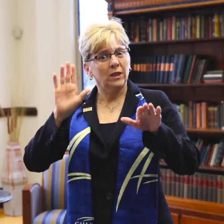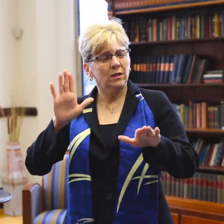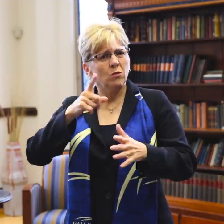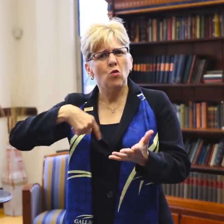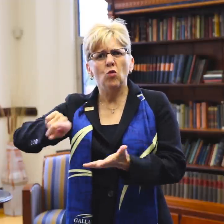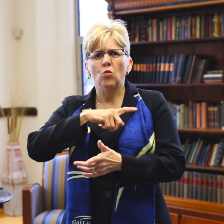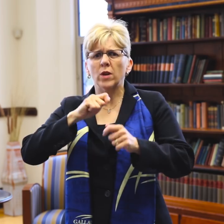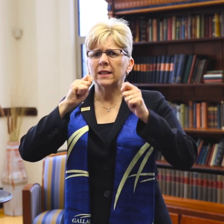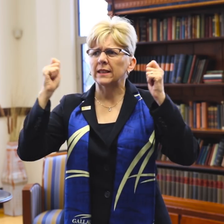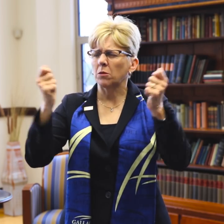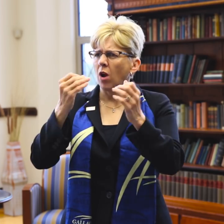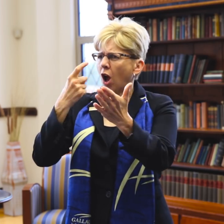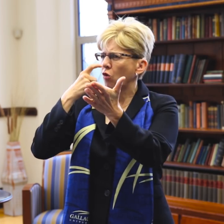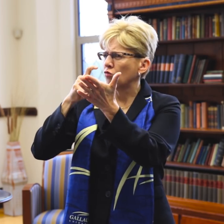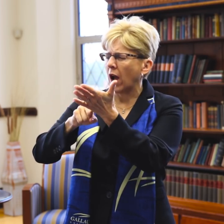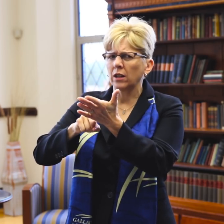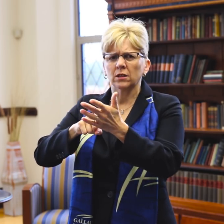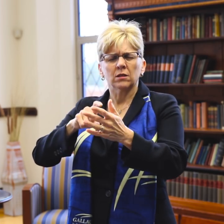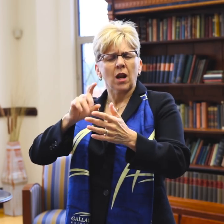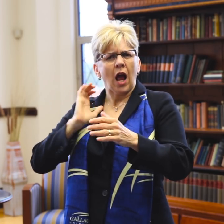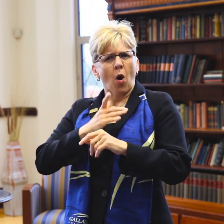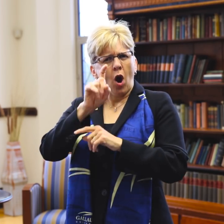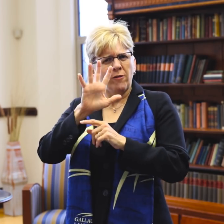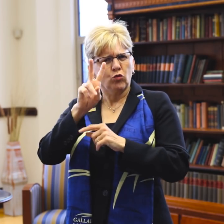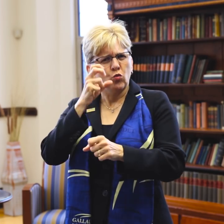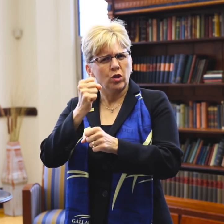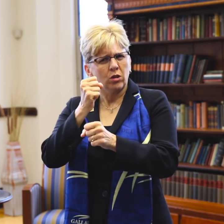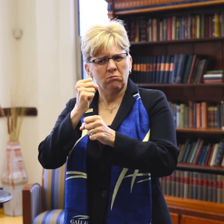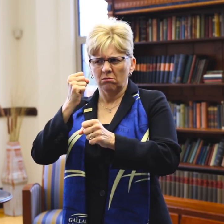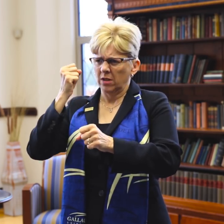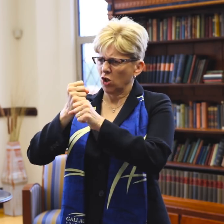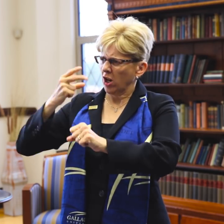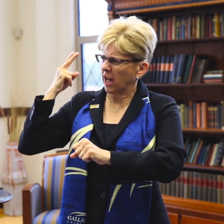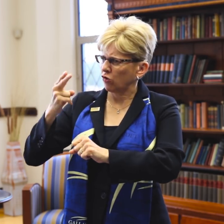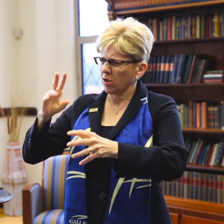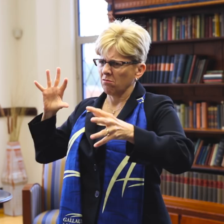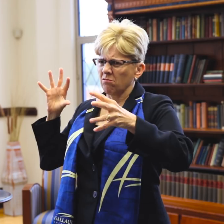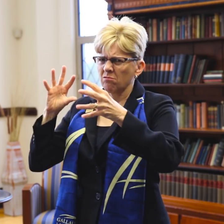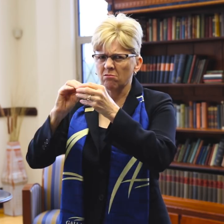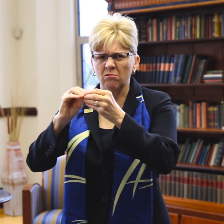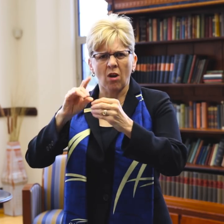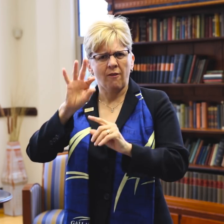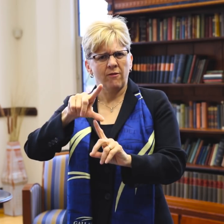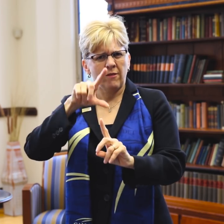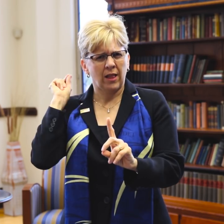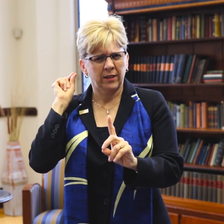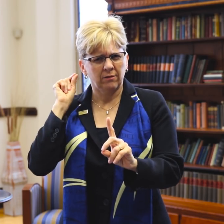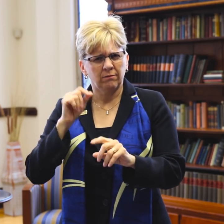We celebrated and recognized the 152-year history and legacy of Gallaudet.